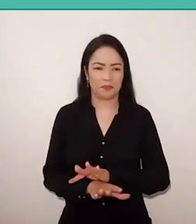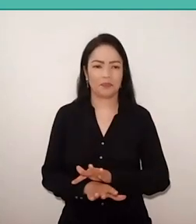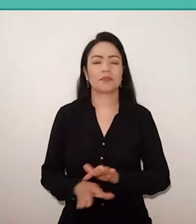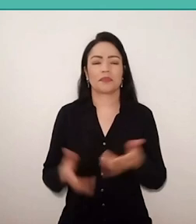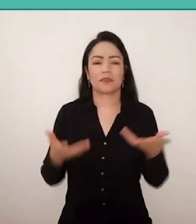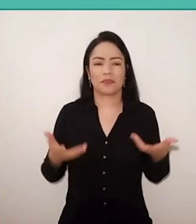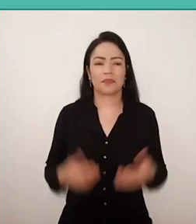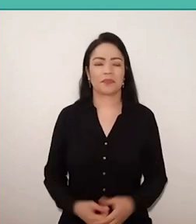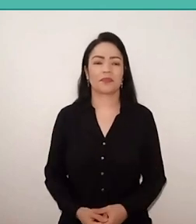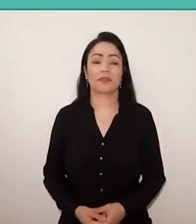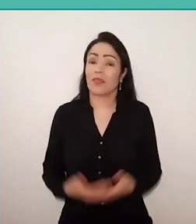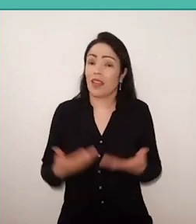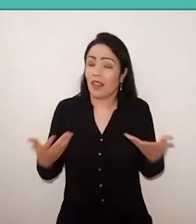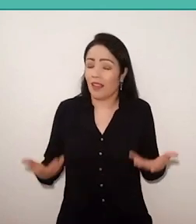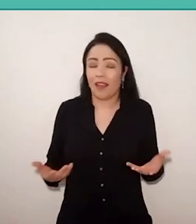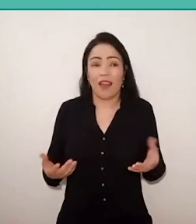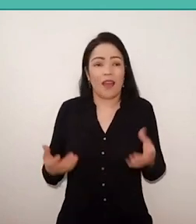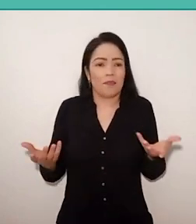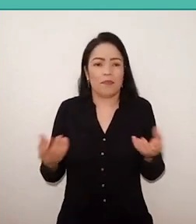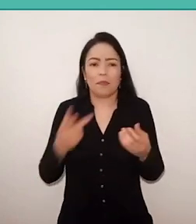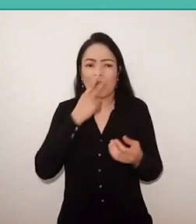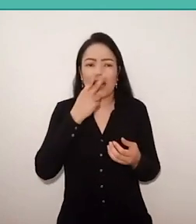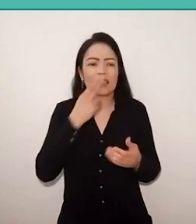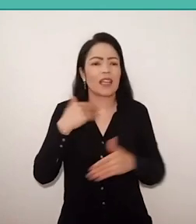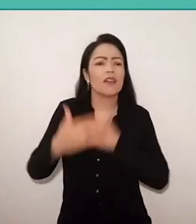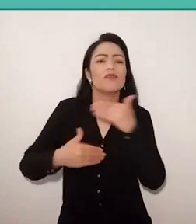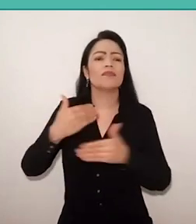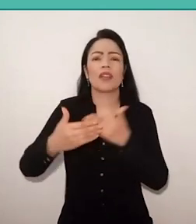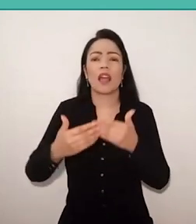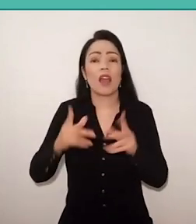therefore, is an ontological category, like hope it is too an ontological category,